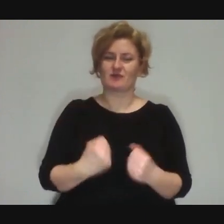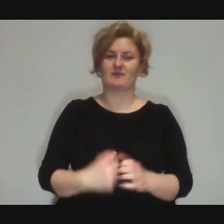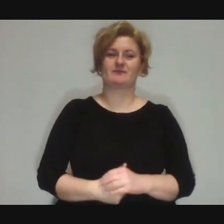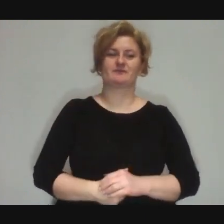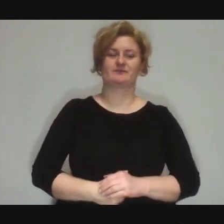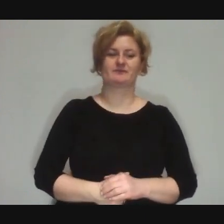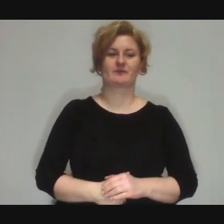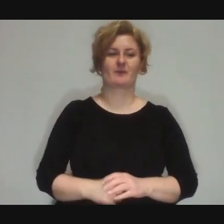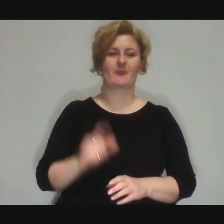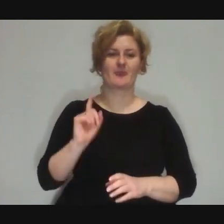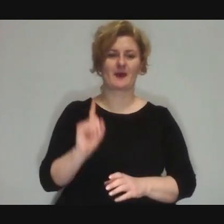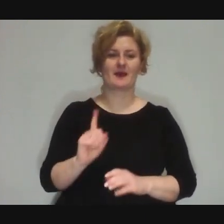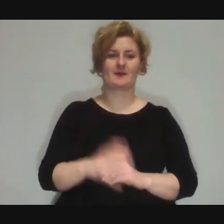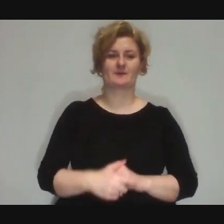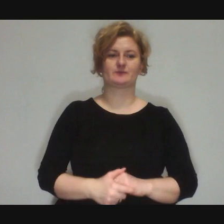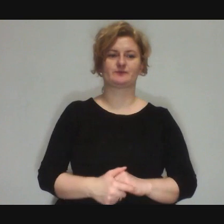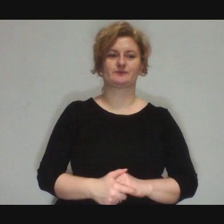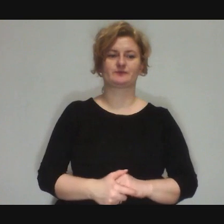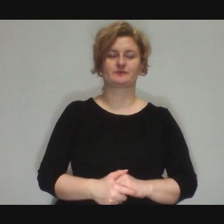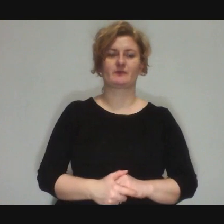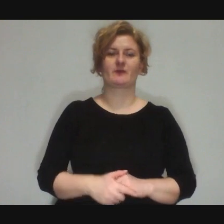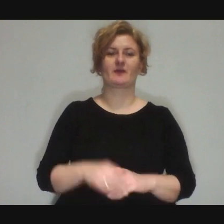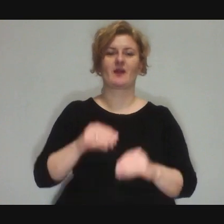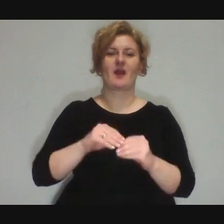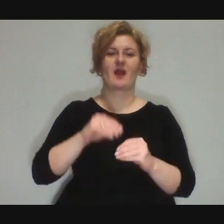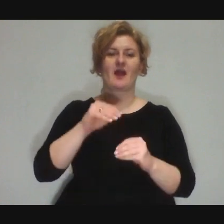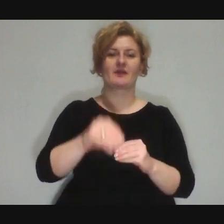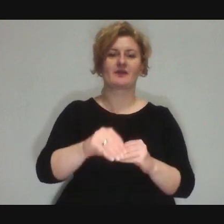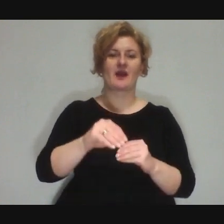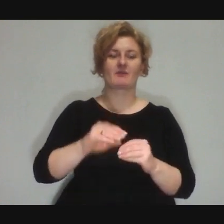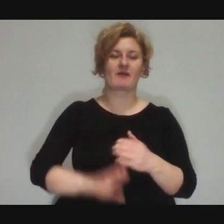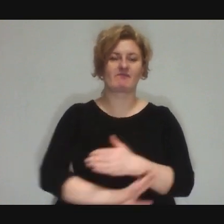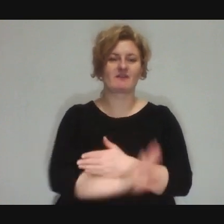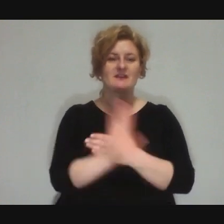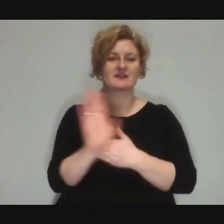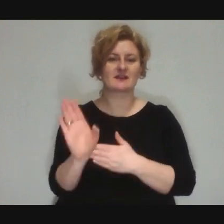As far as this performance stage when we work with a group,